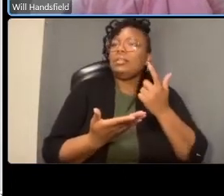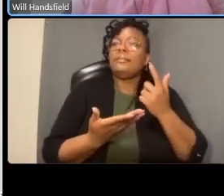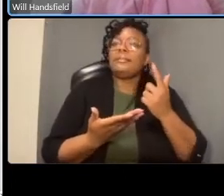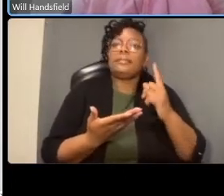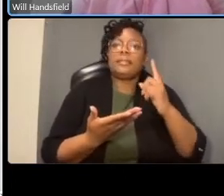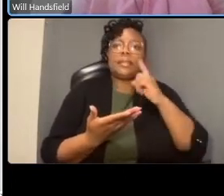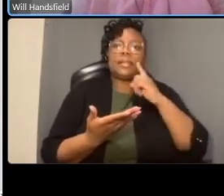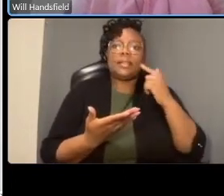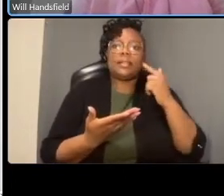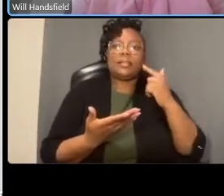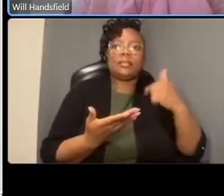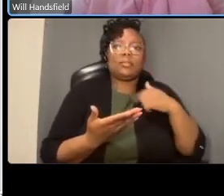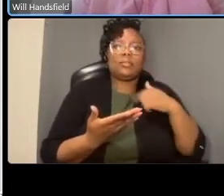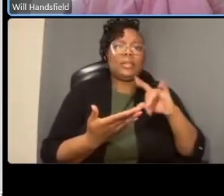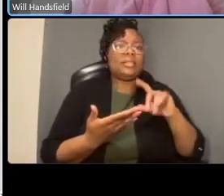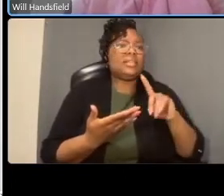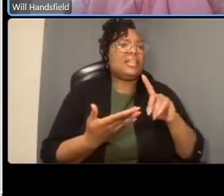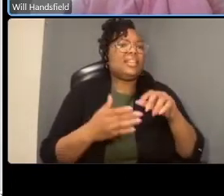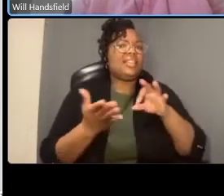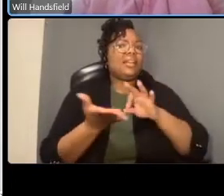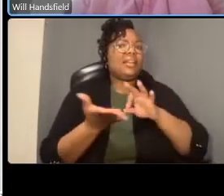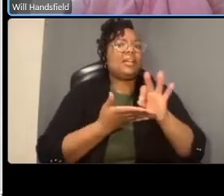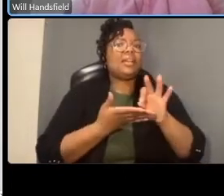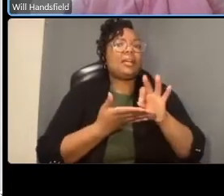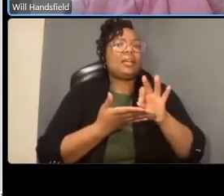and it was in a cold weather month but it was suggesting that we're probably getting